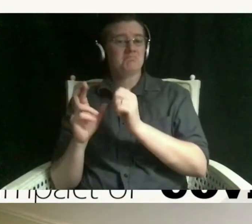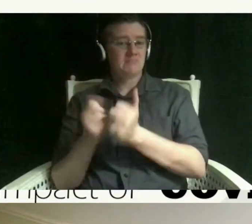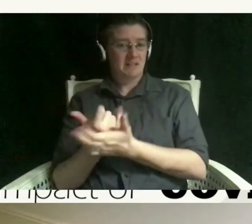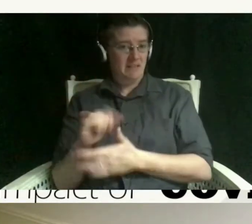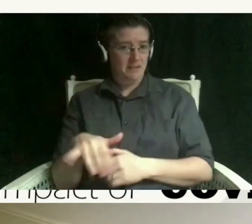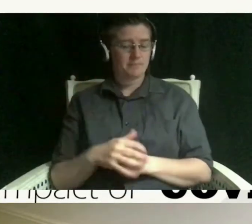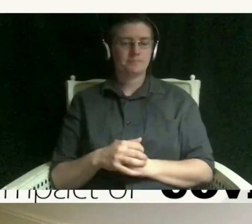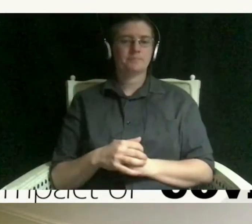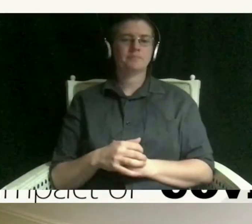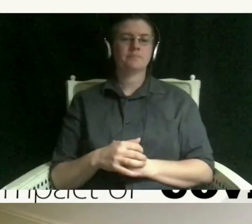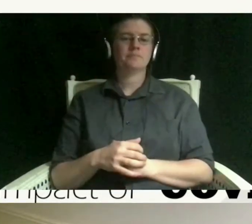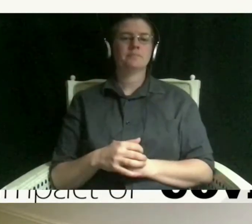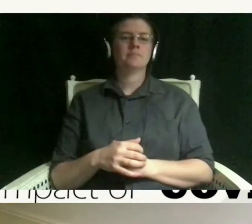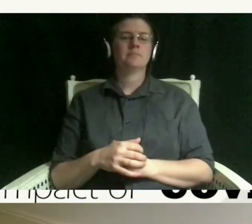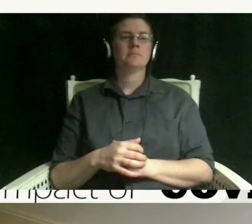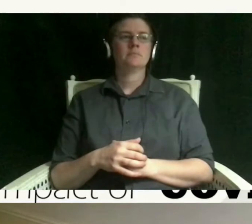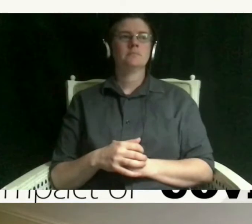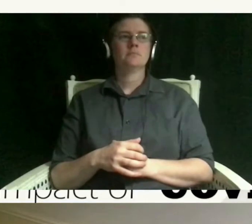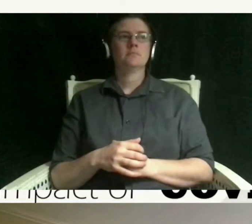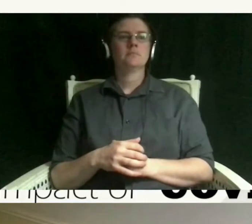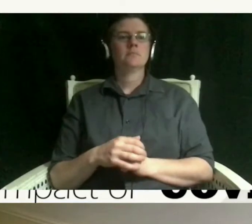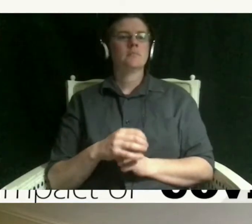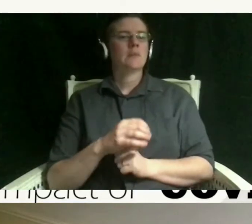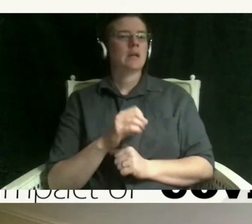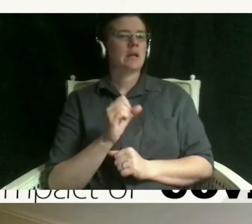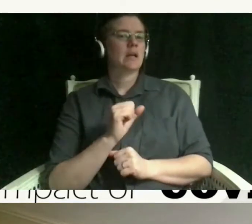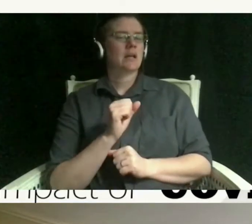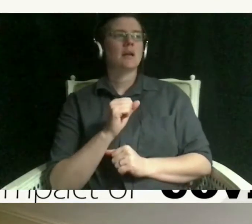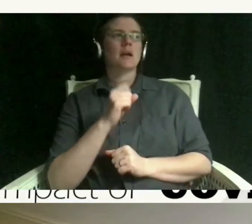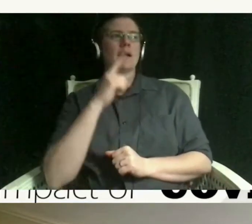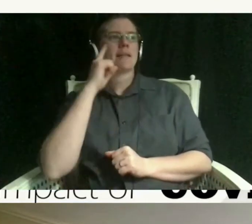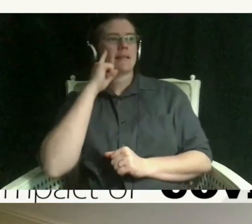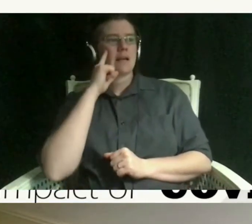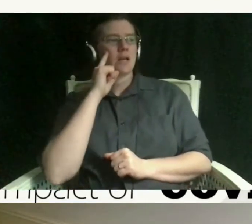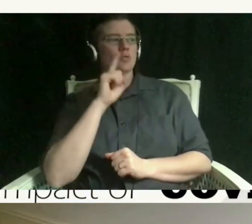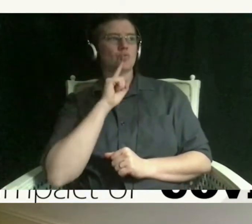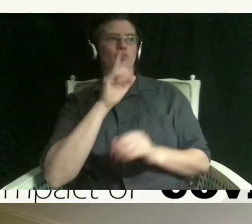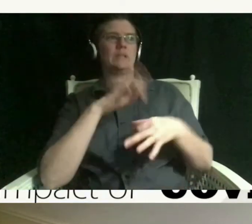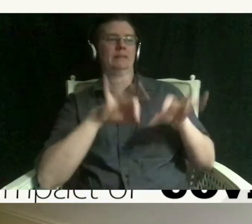yeah i think there's a really important point that was addressed in that last video it's